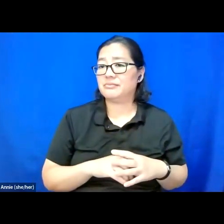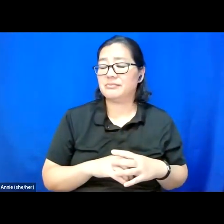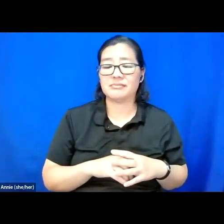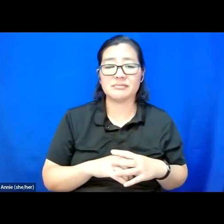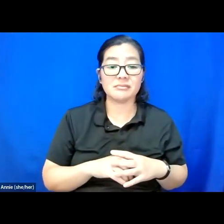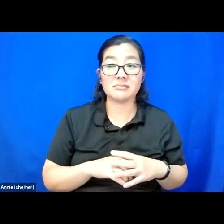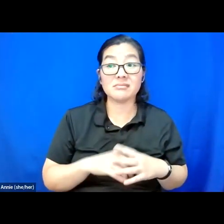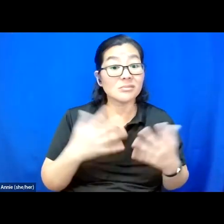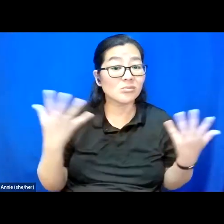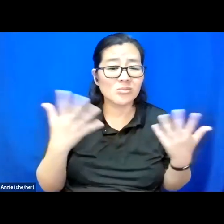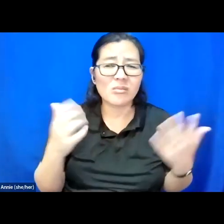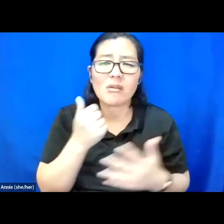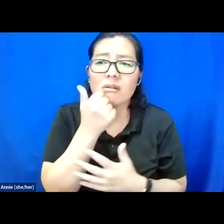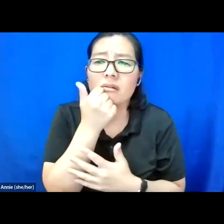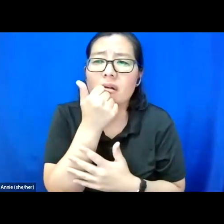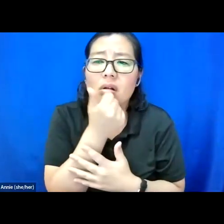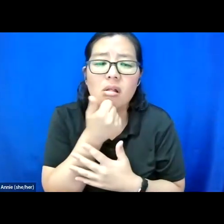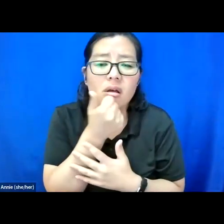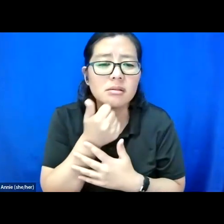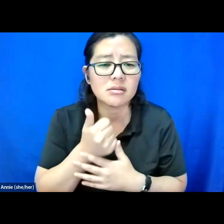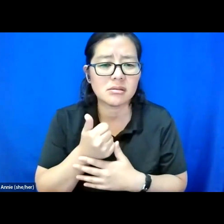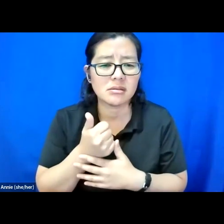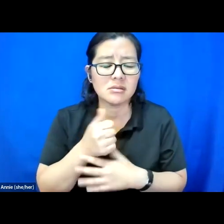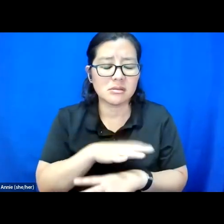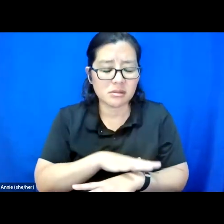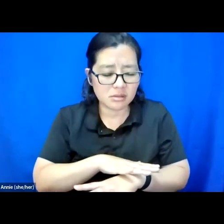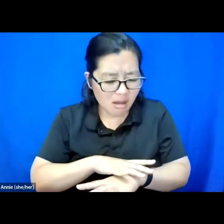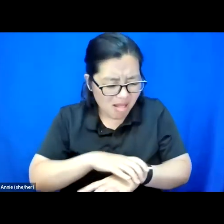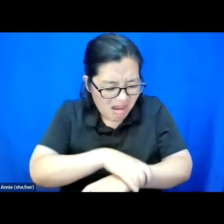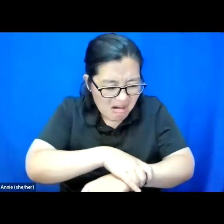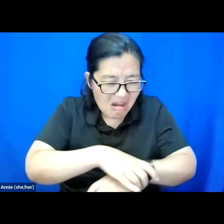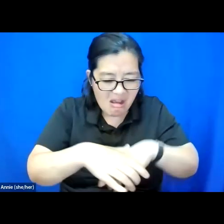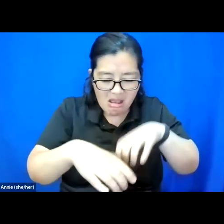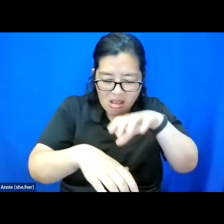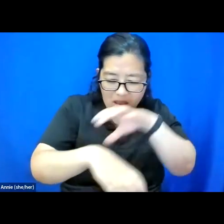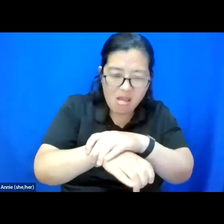Depression is cloth like cuffs around my wrist